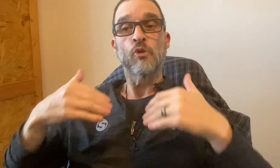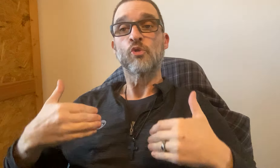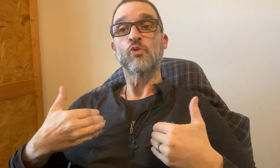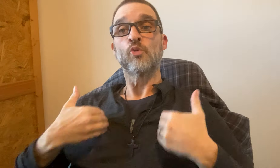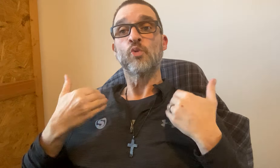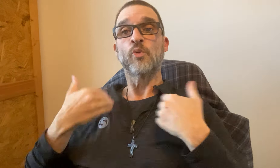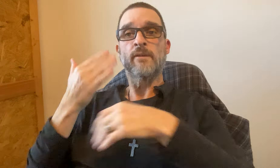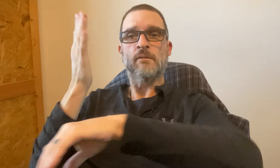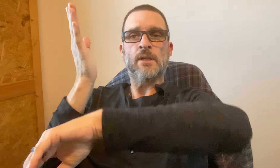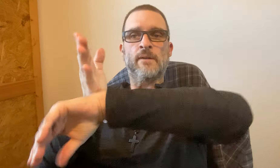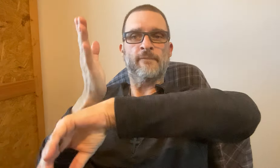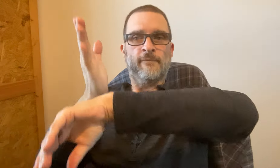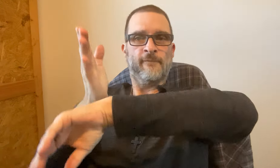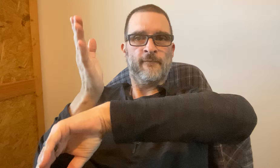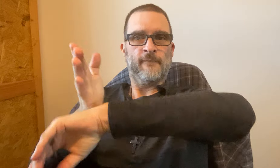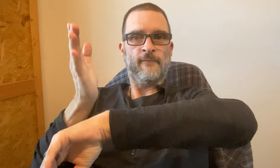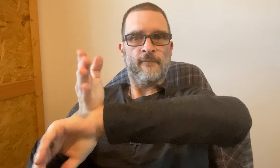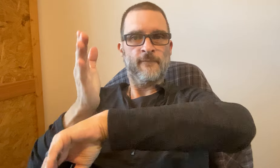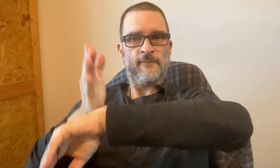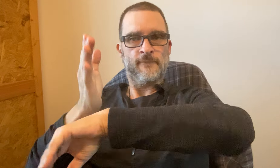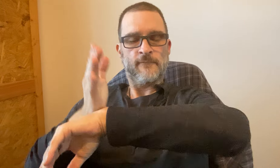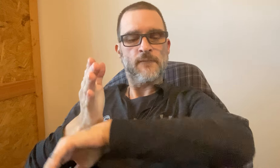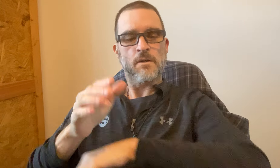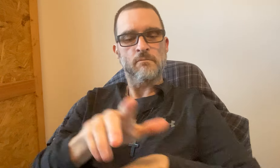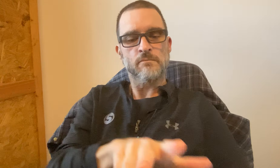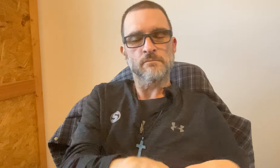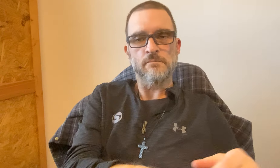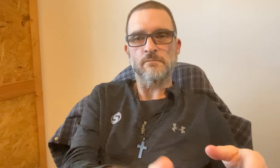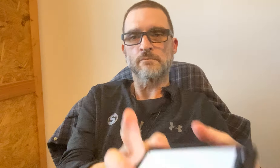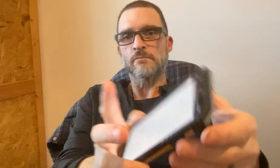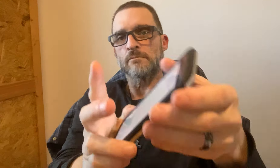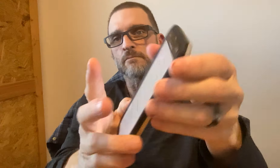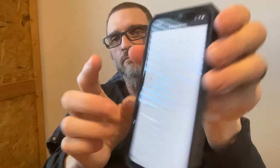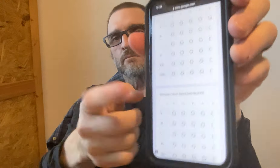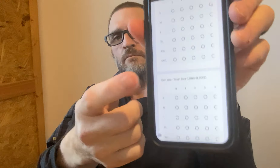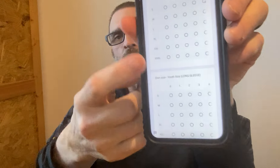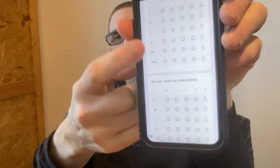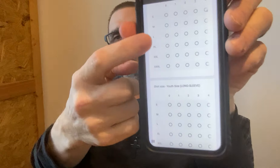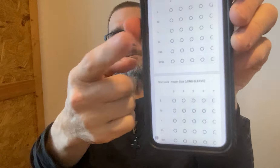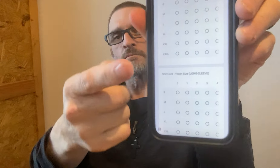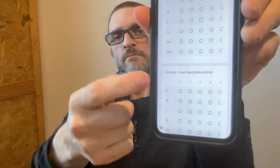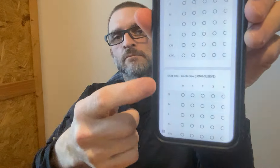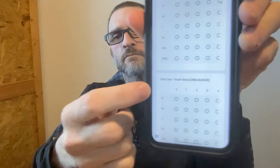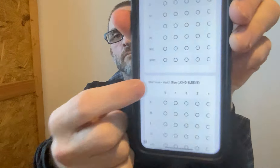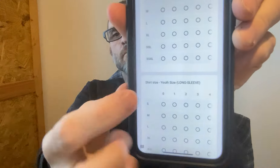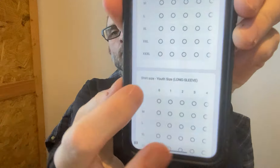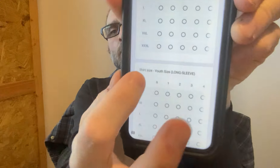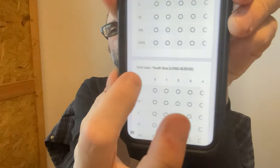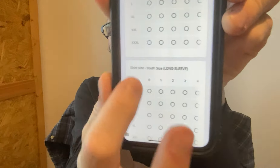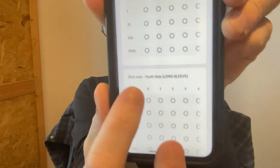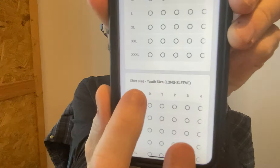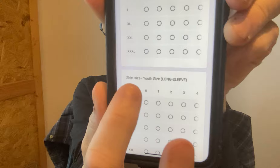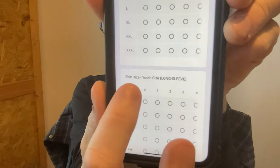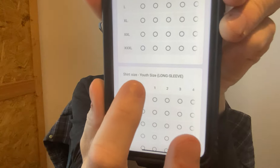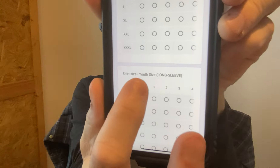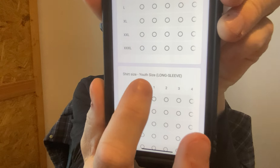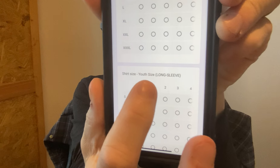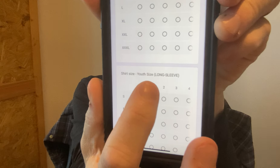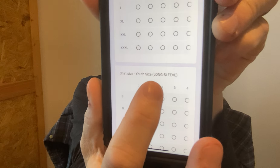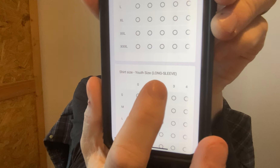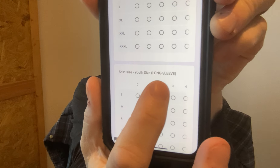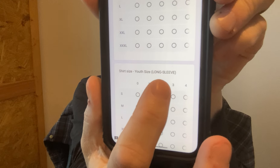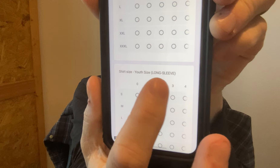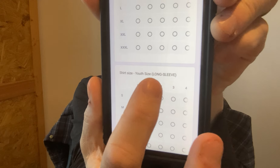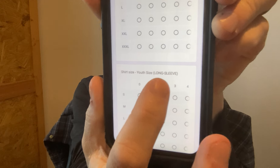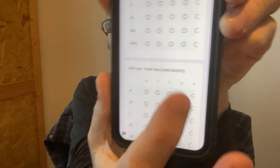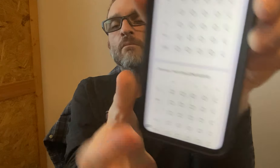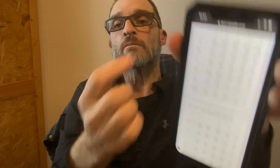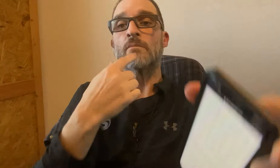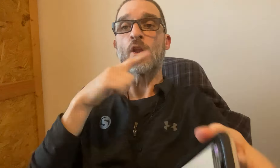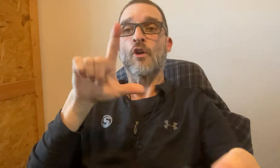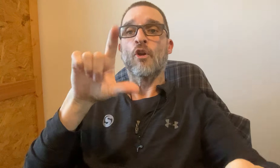then going down YOUTH for LONG sleeves.